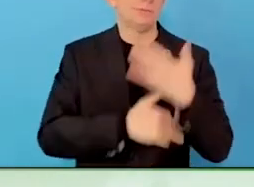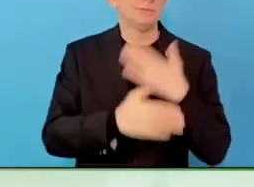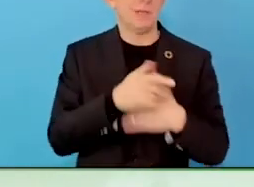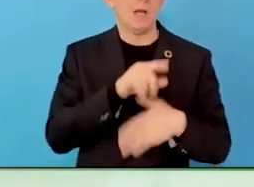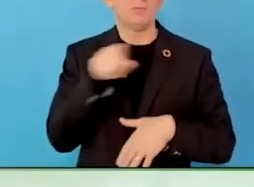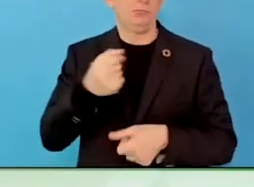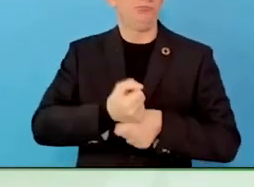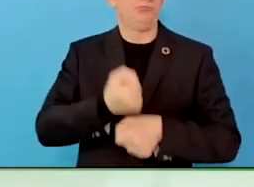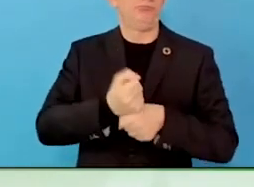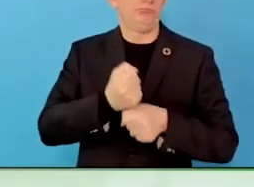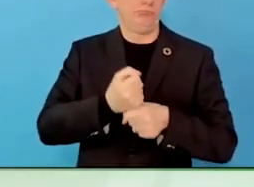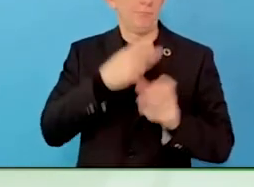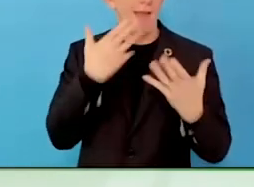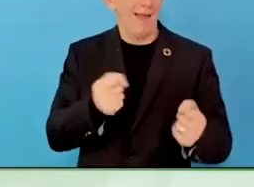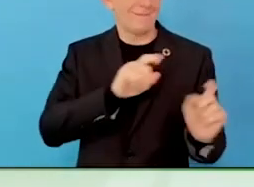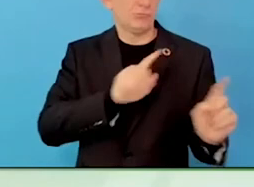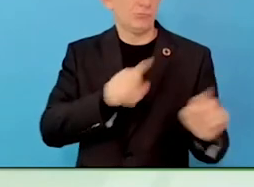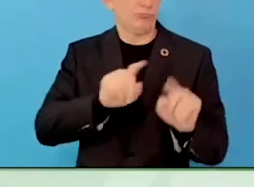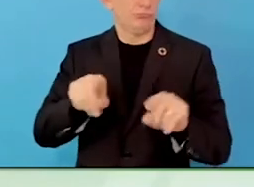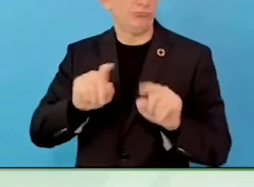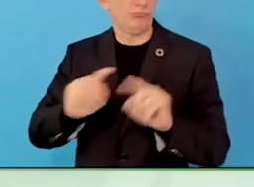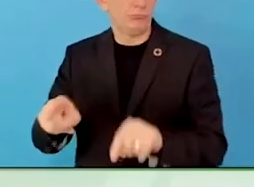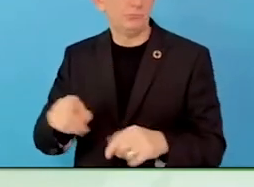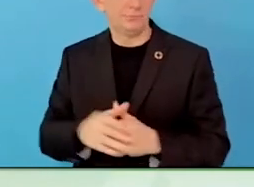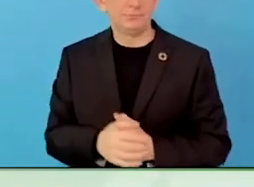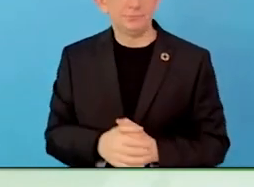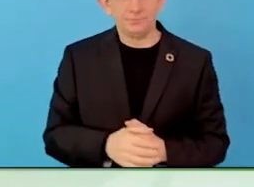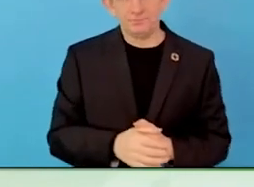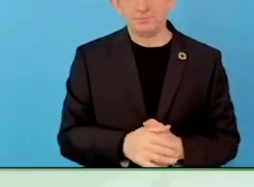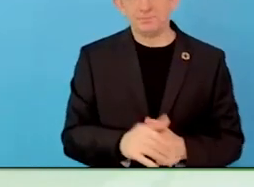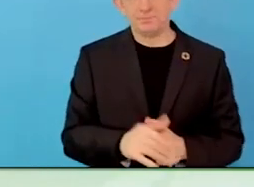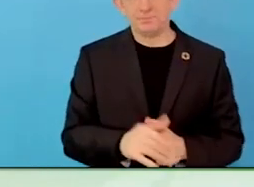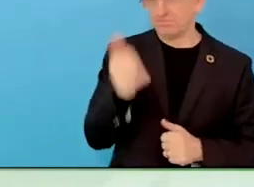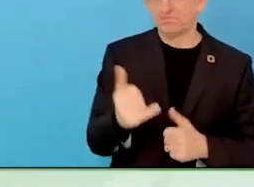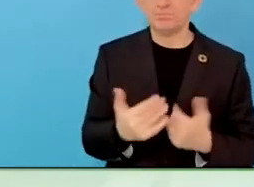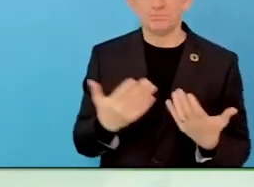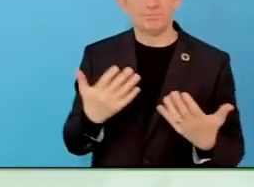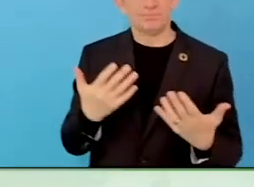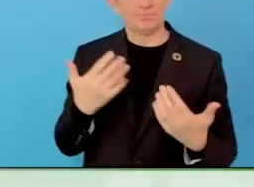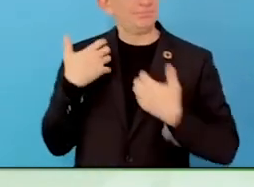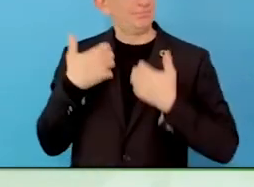Tell us about your empire in Latin America, how many do you operate in? Tell us what it is about.